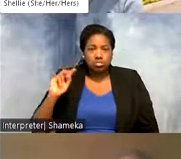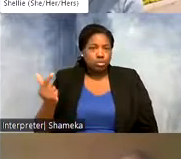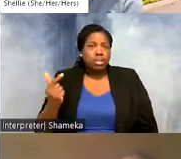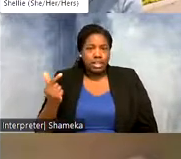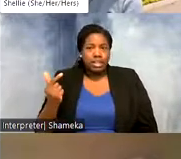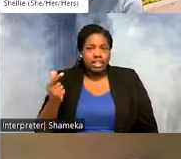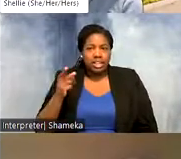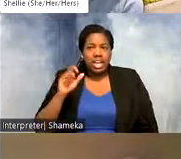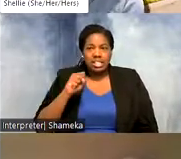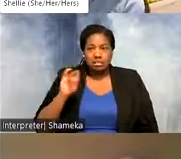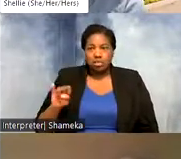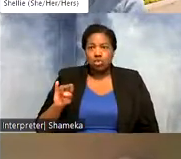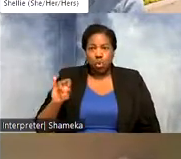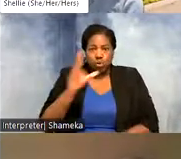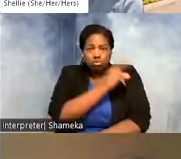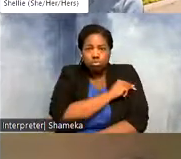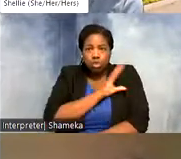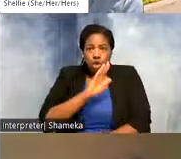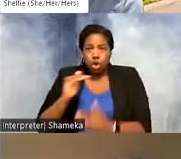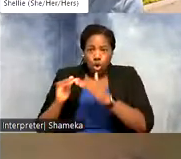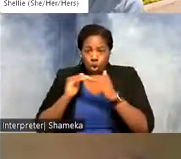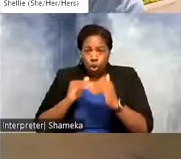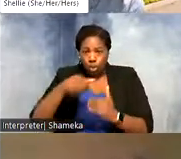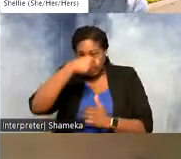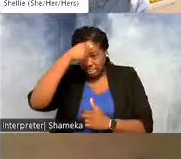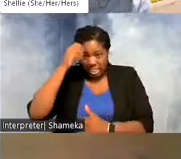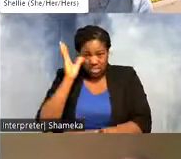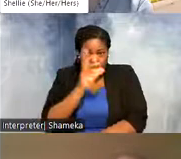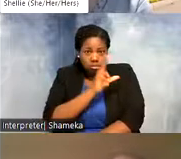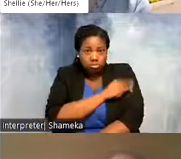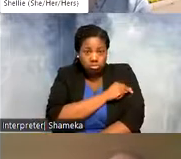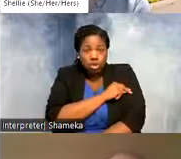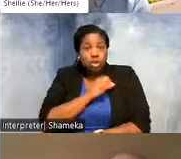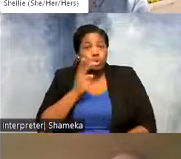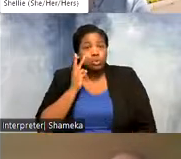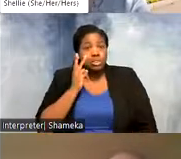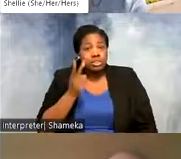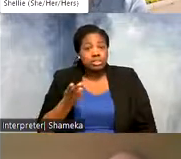the Smithsonian and her colleagues in Alaska and what we can actually see is a cluster of